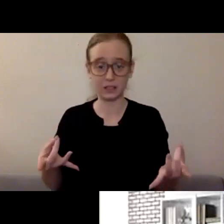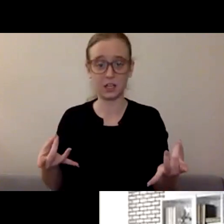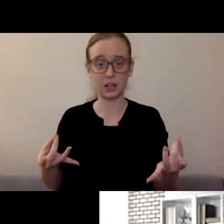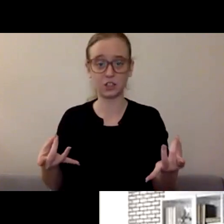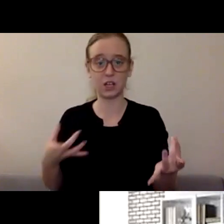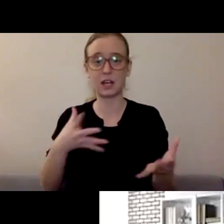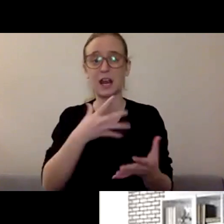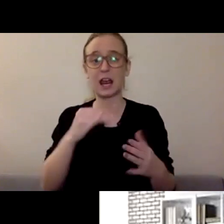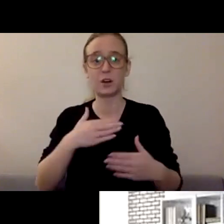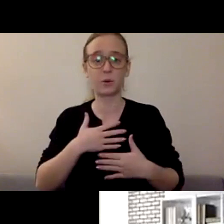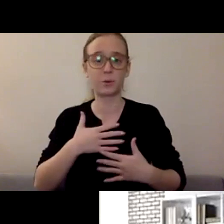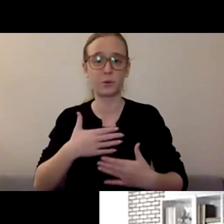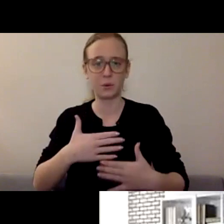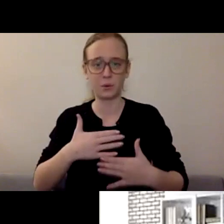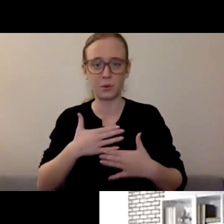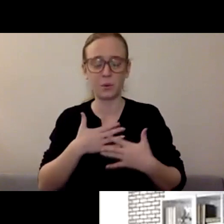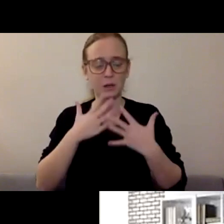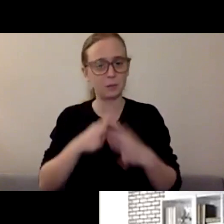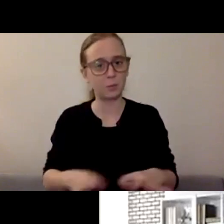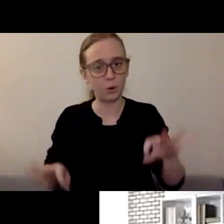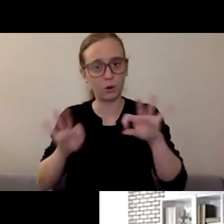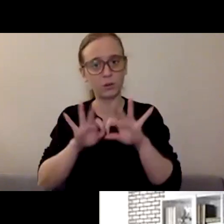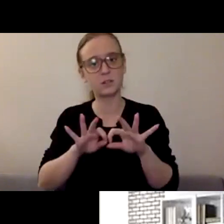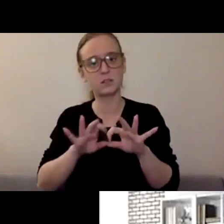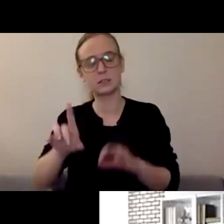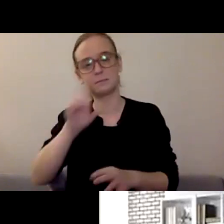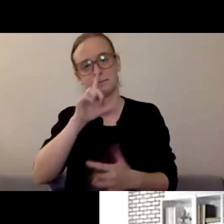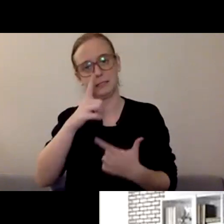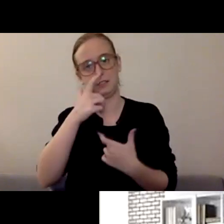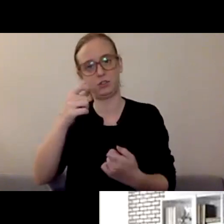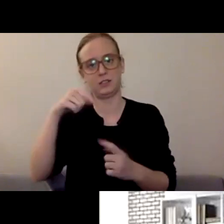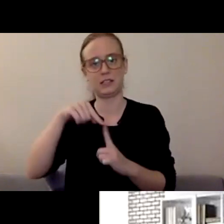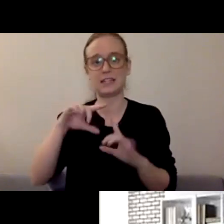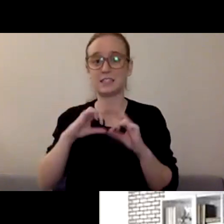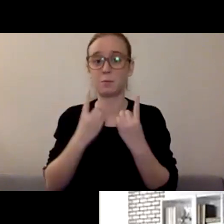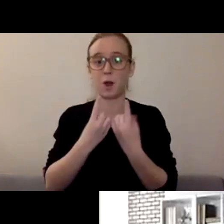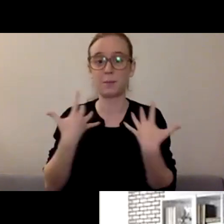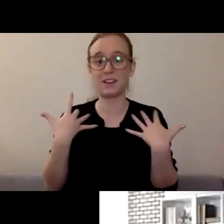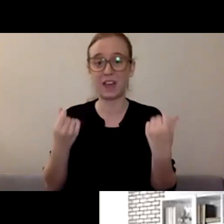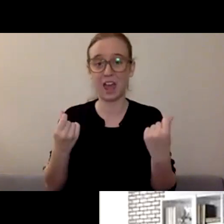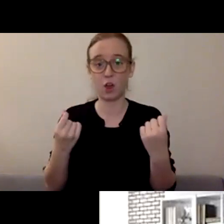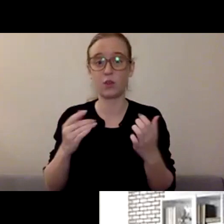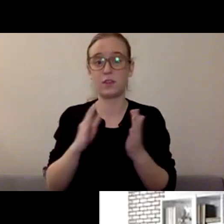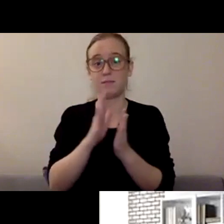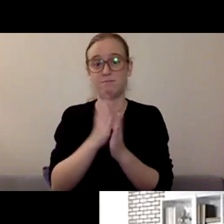And it's interesting in this department of health pamphlet where they talk about resilience and self care.